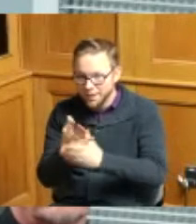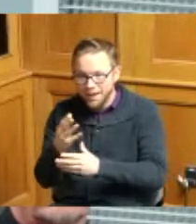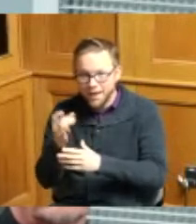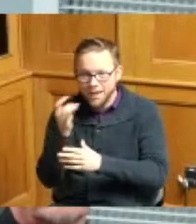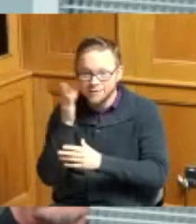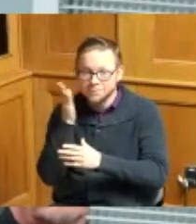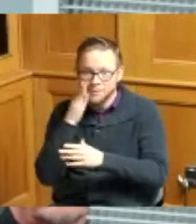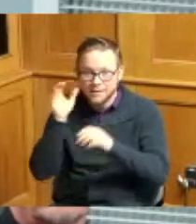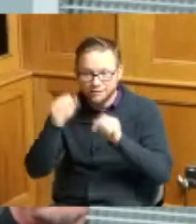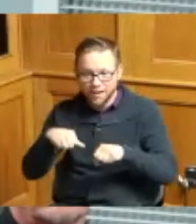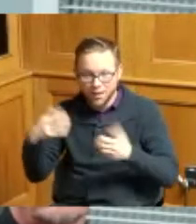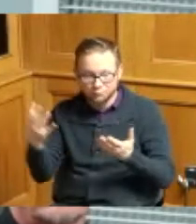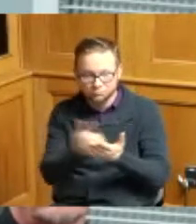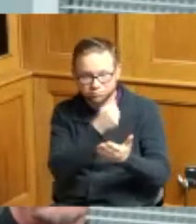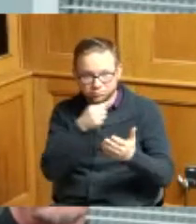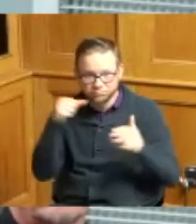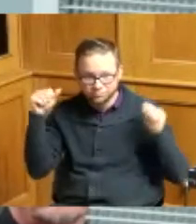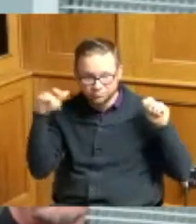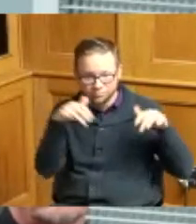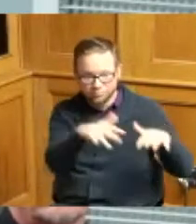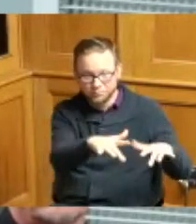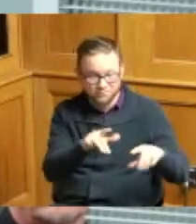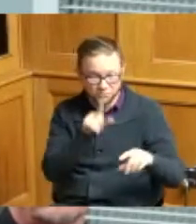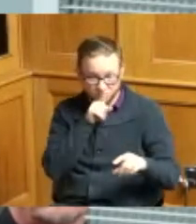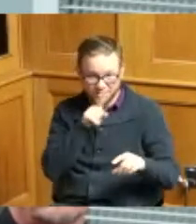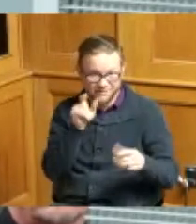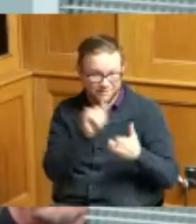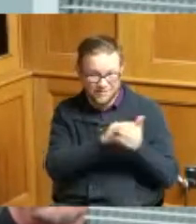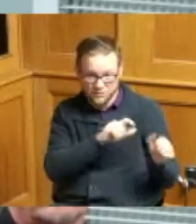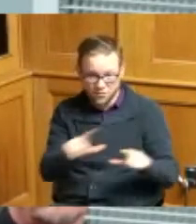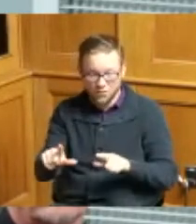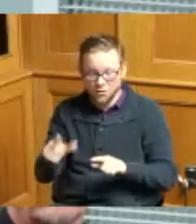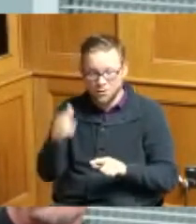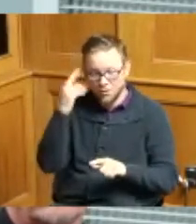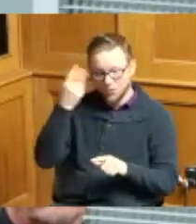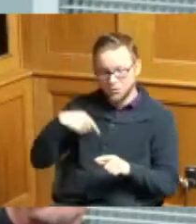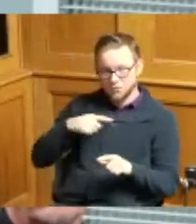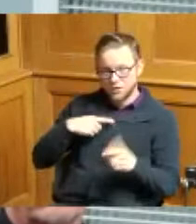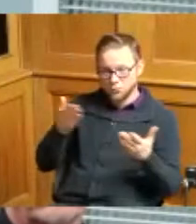and that and that's about it and we're just here because we're following your advice we've